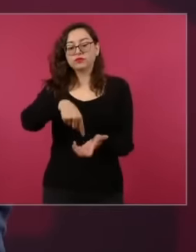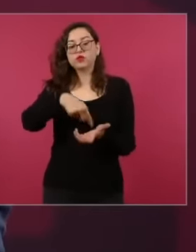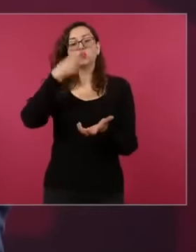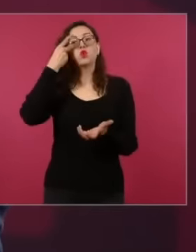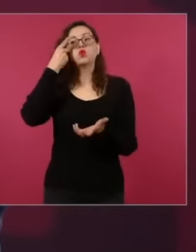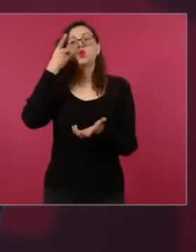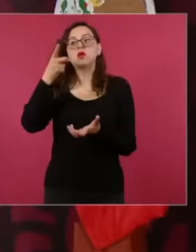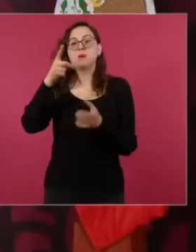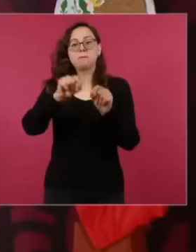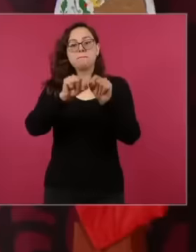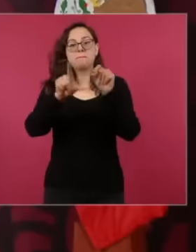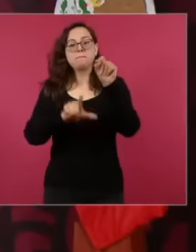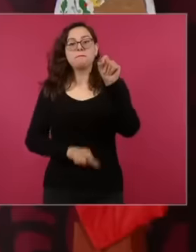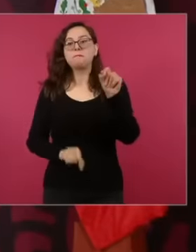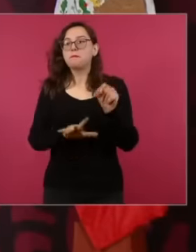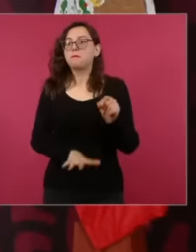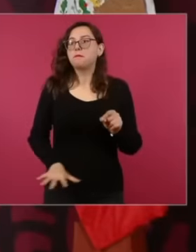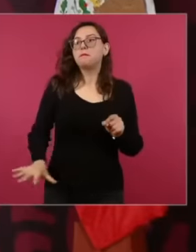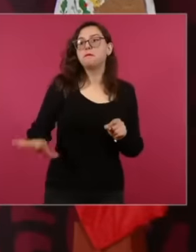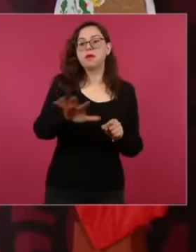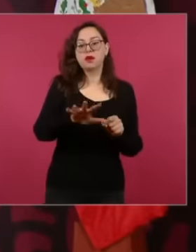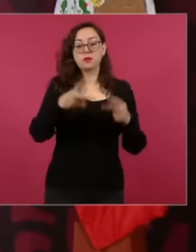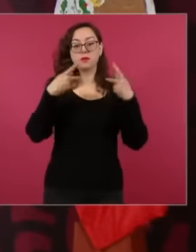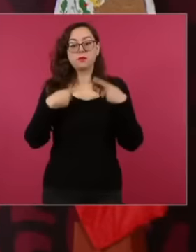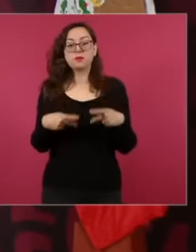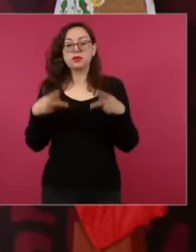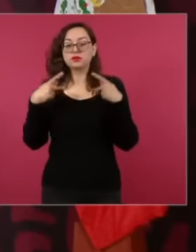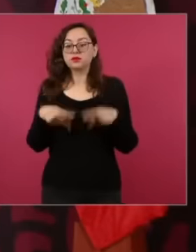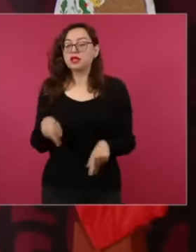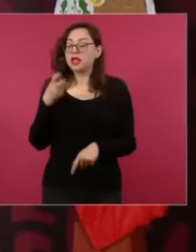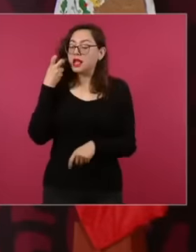elementary